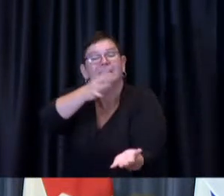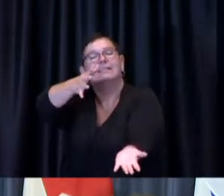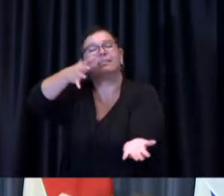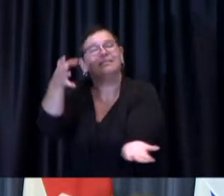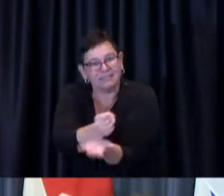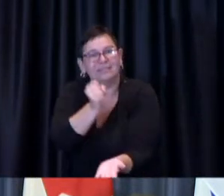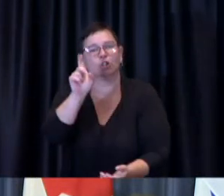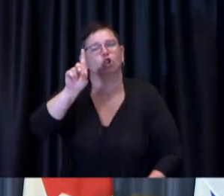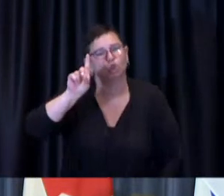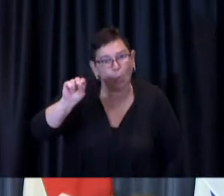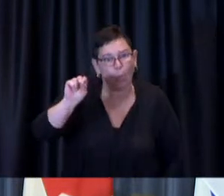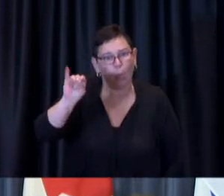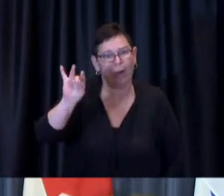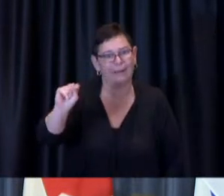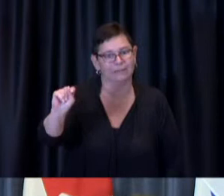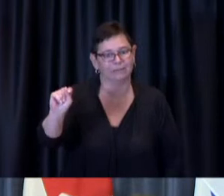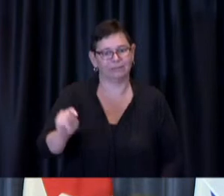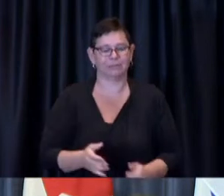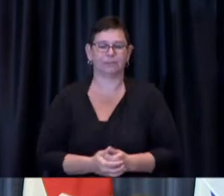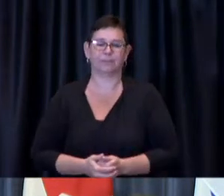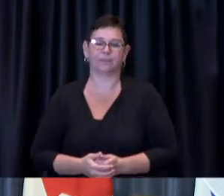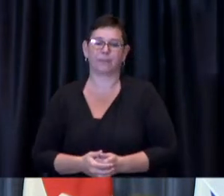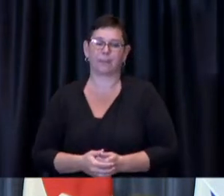i mentioned about how i have concerns and i think about